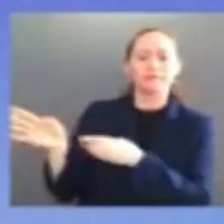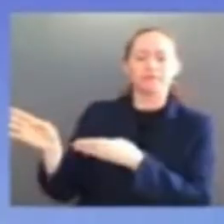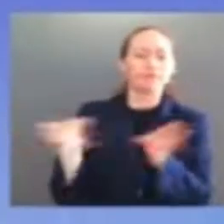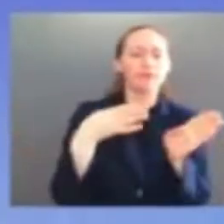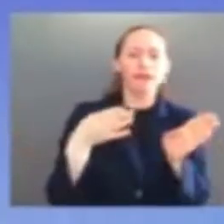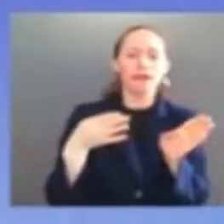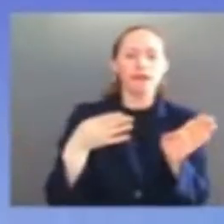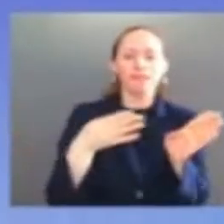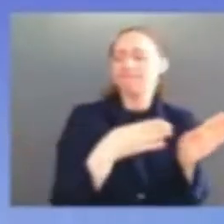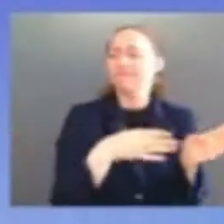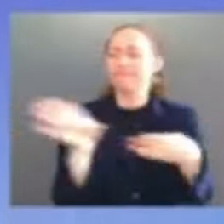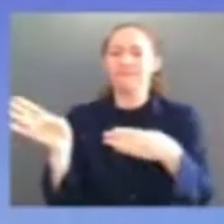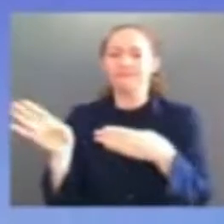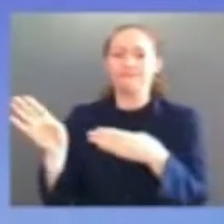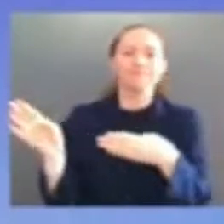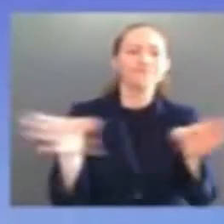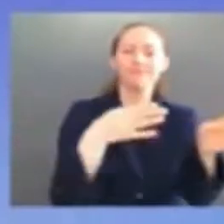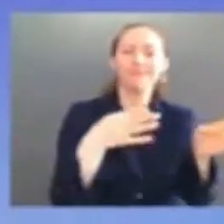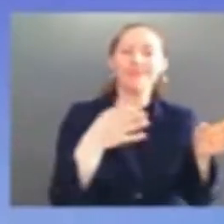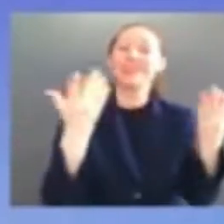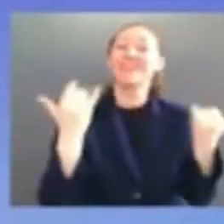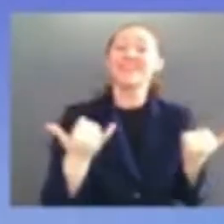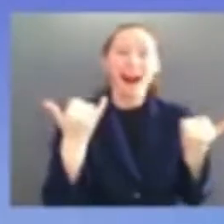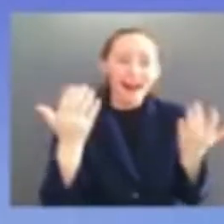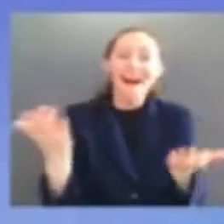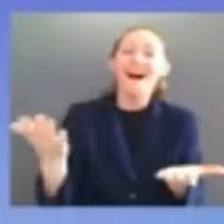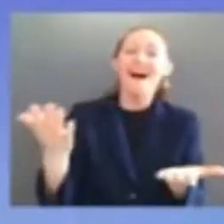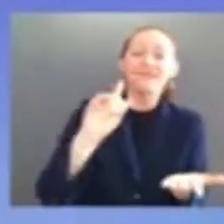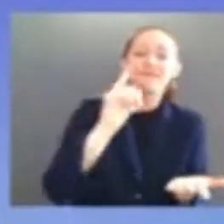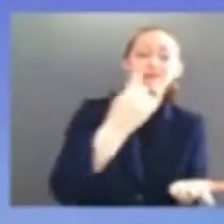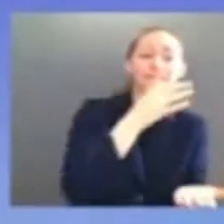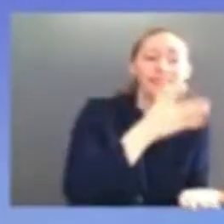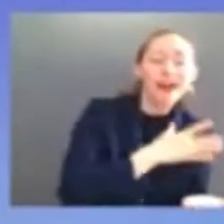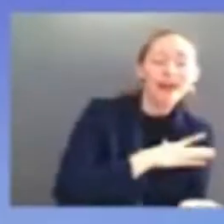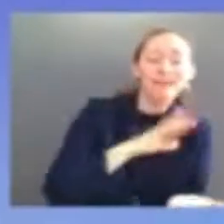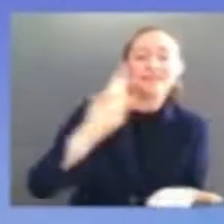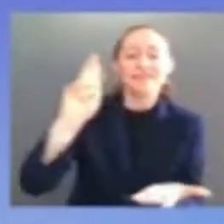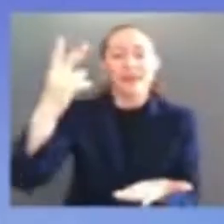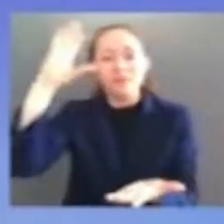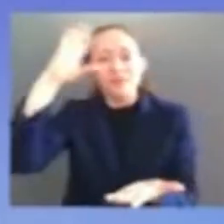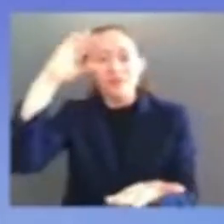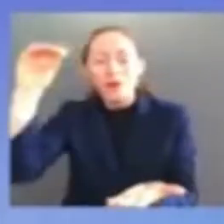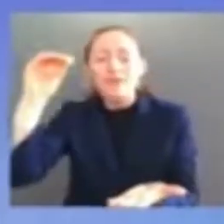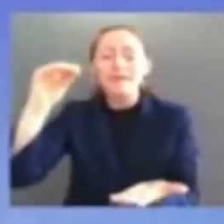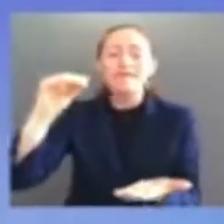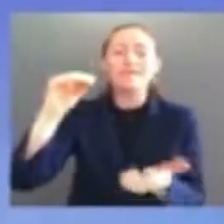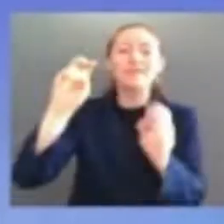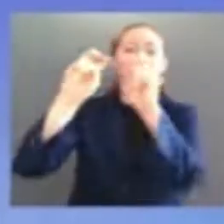of the cabinet senate majority leader there you are chuck the senate majority leader and